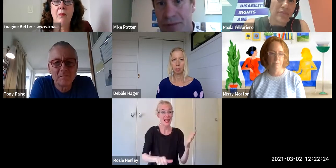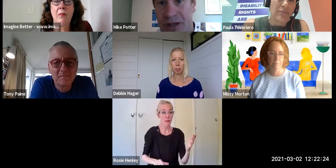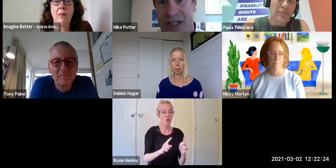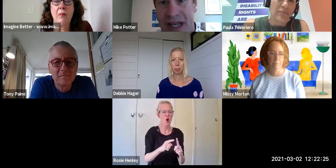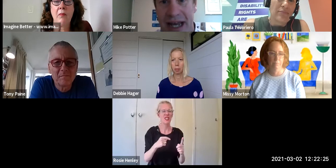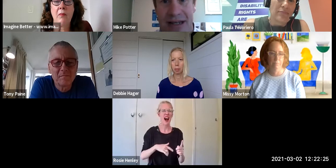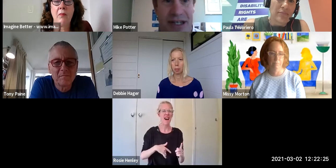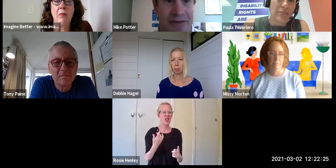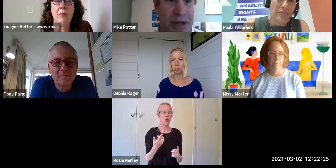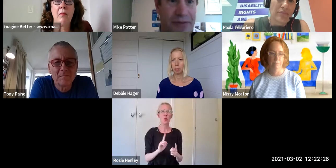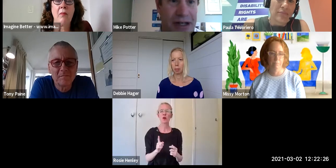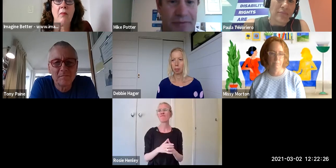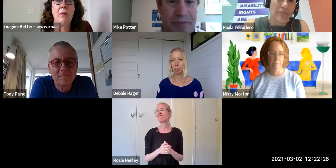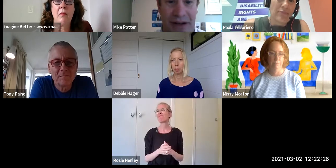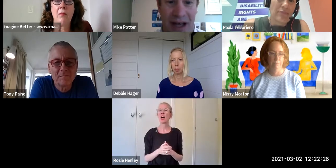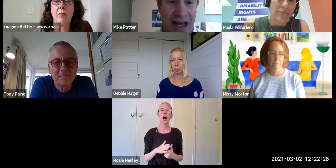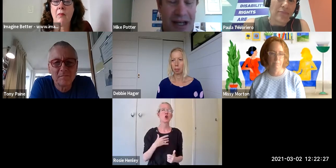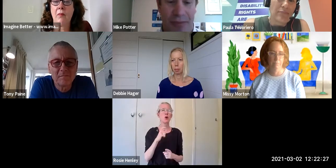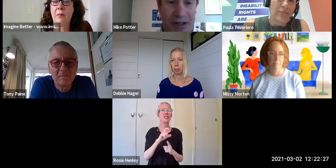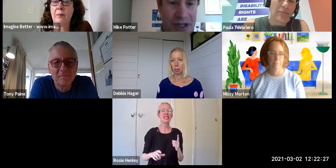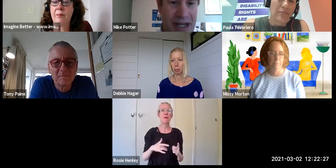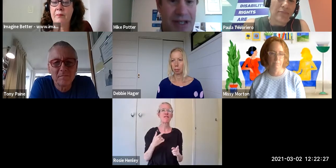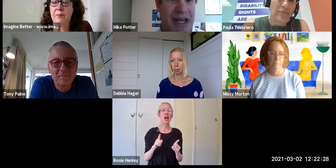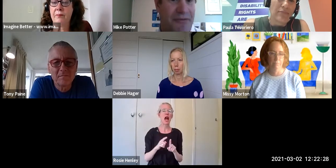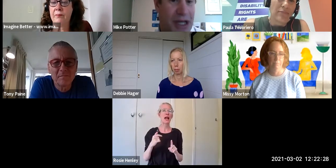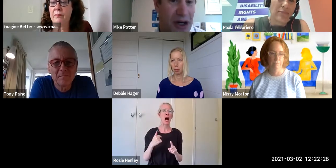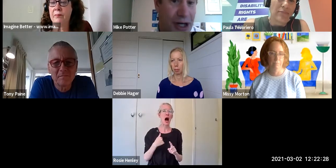We see ourselves as being victims but going back to what Debbie said if we can look at